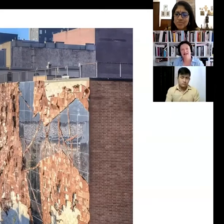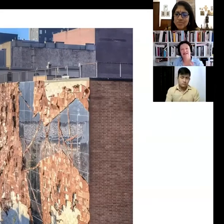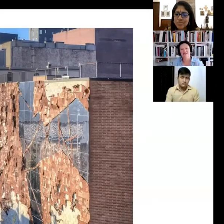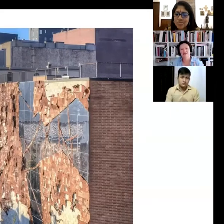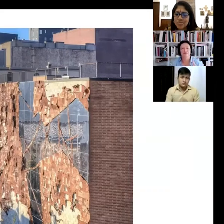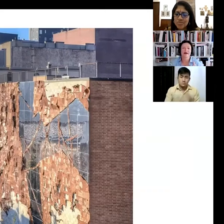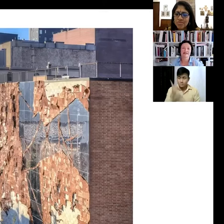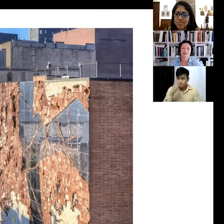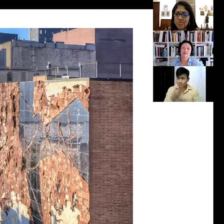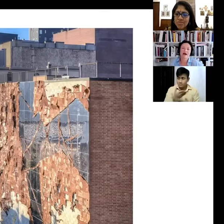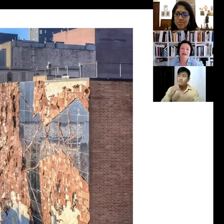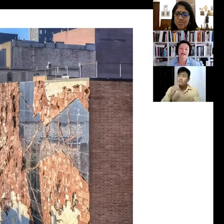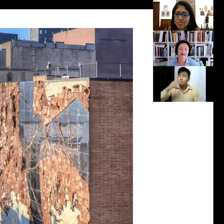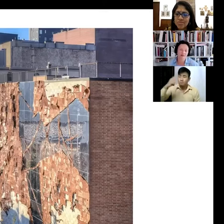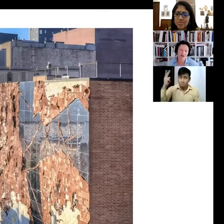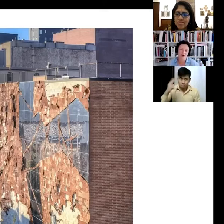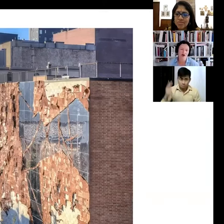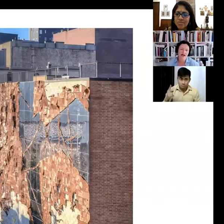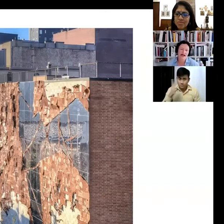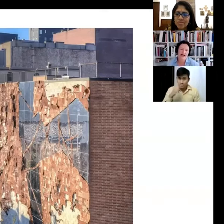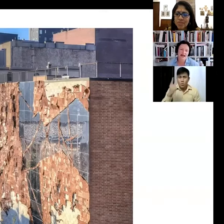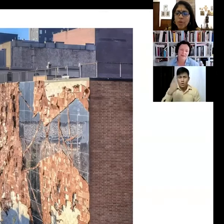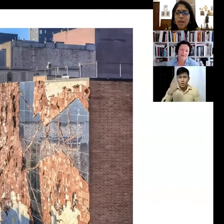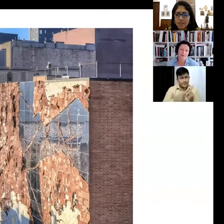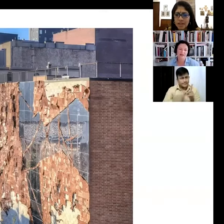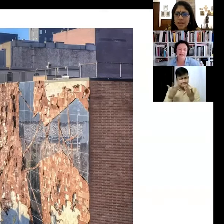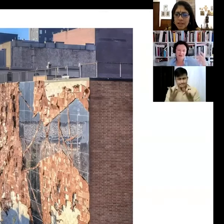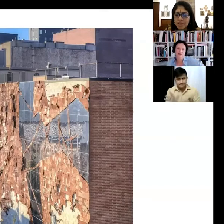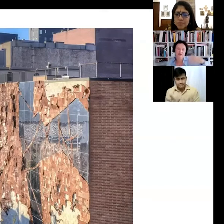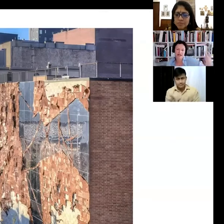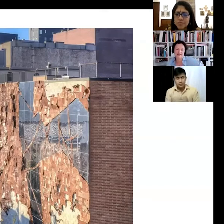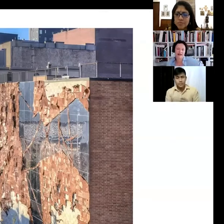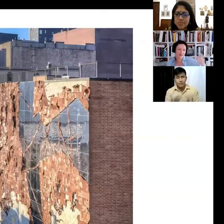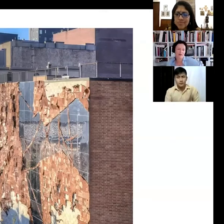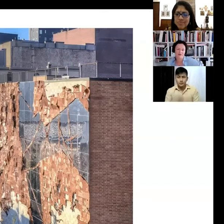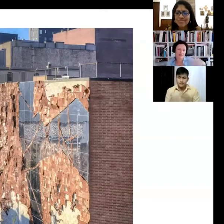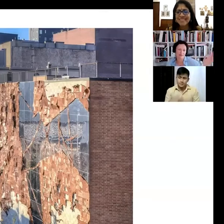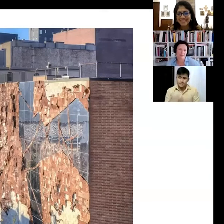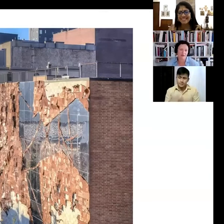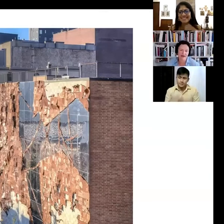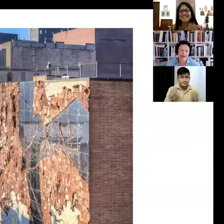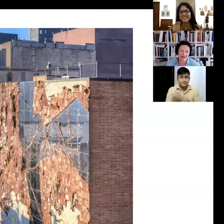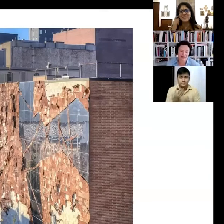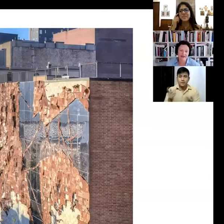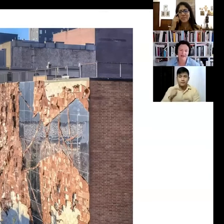Line is on view maximum for one year so, and we like to rotate them because of many reasons...